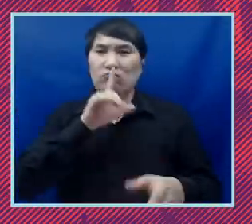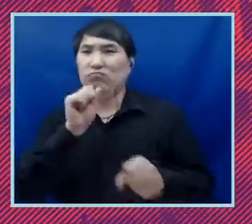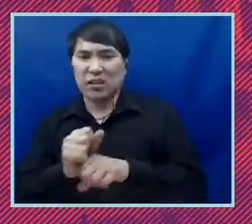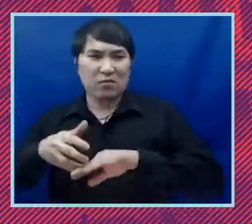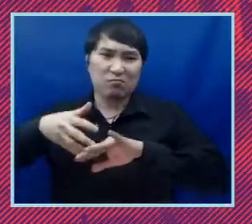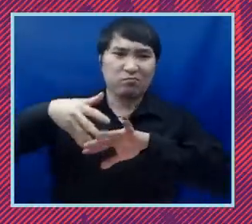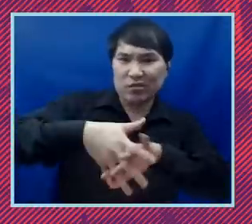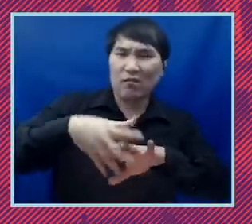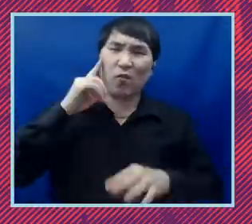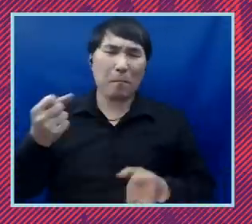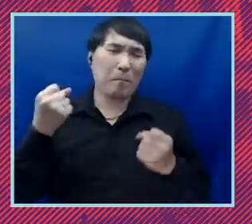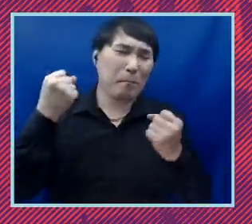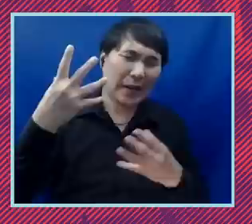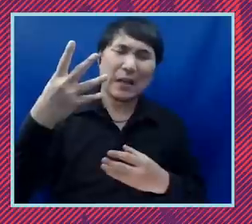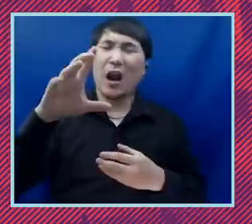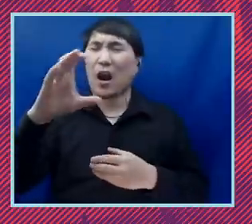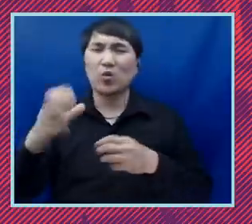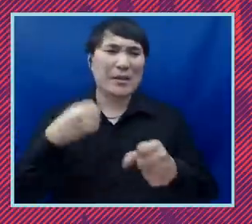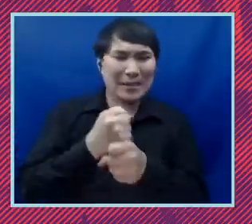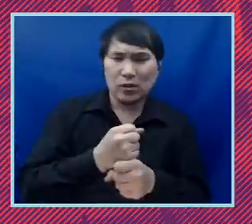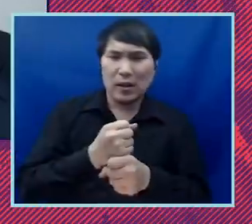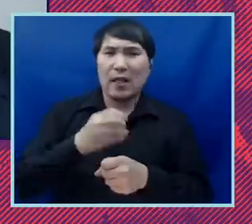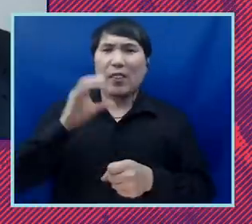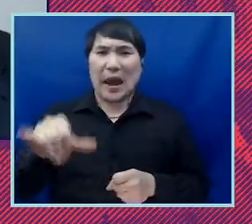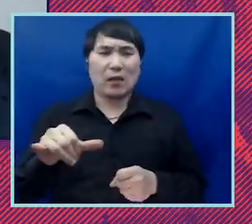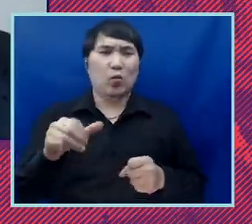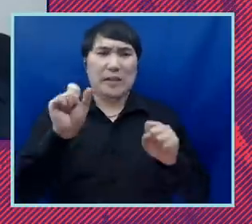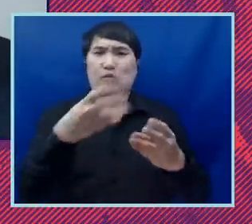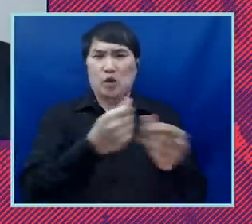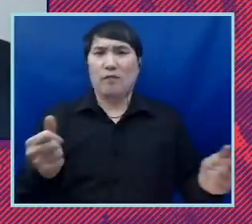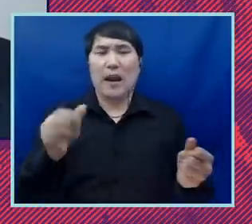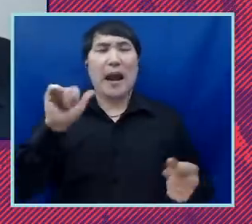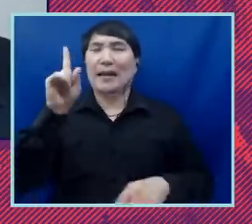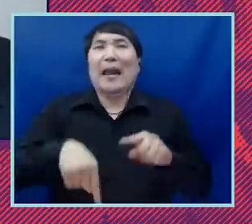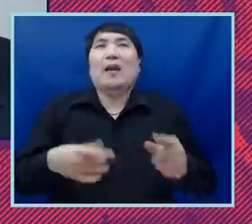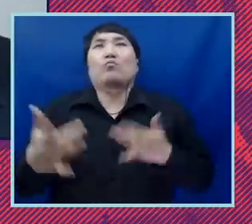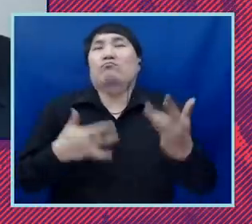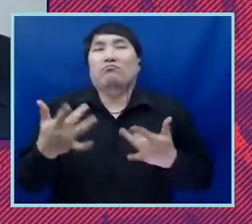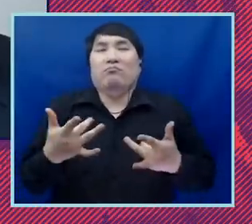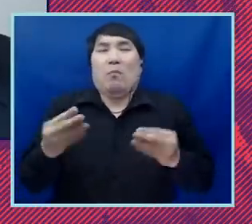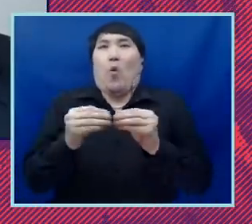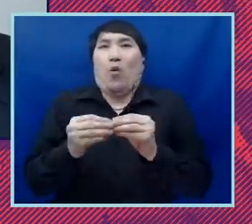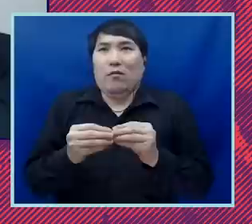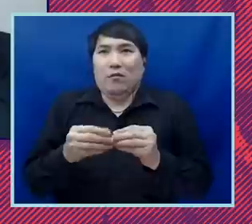of years. That's what systemic equality is about. And I could not be more excited about that work. okay dear man thank you very much thank you